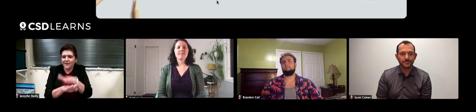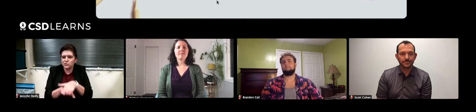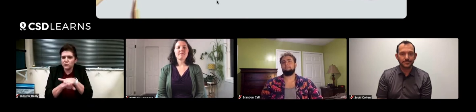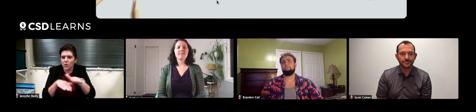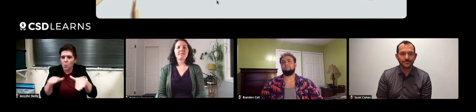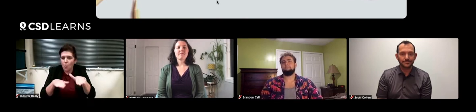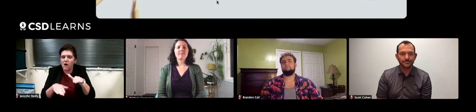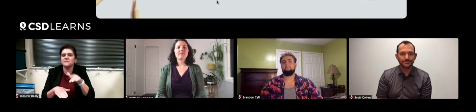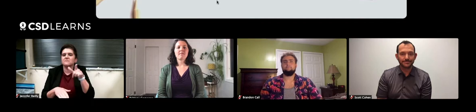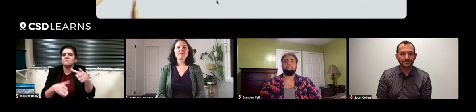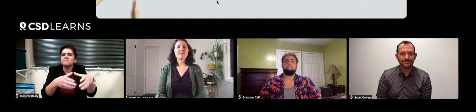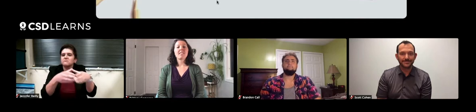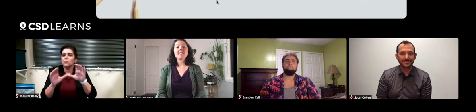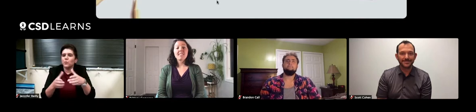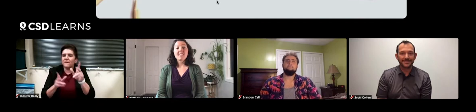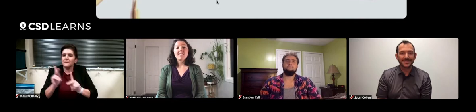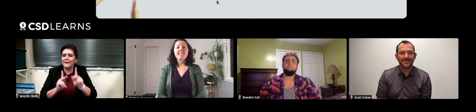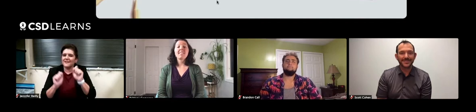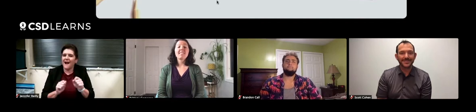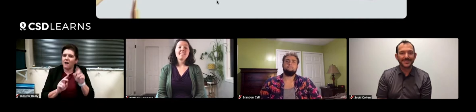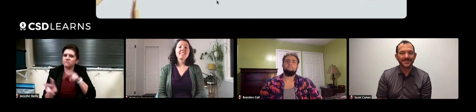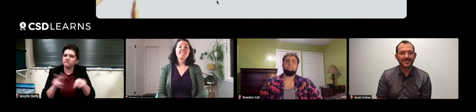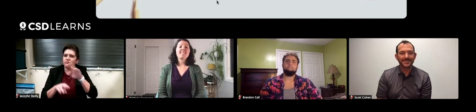it's a nighttime sea turtle walk, where people gather together